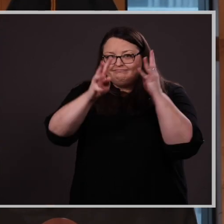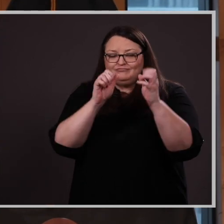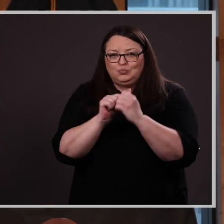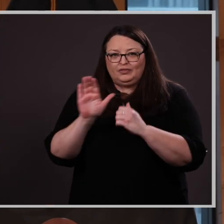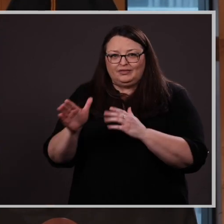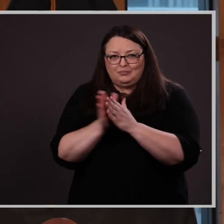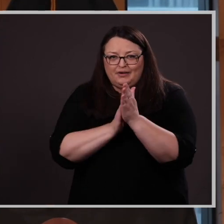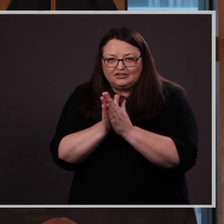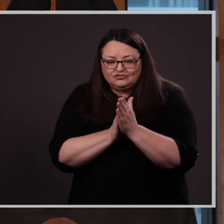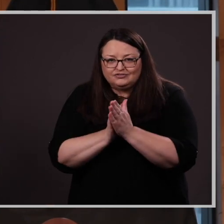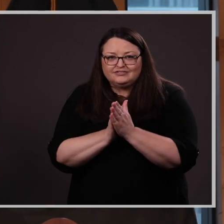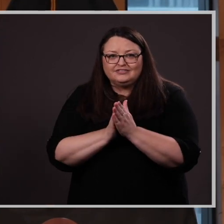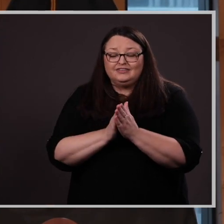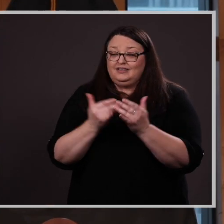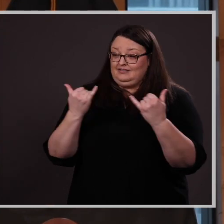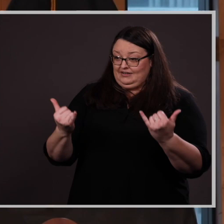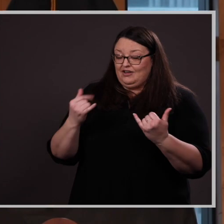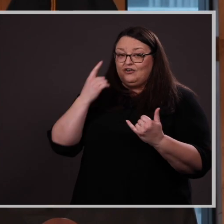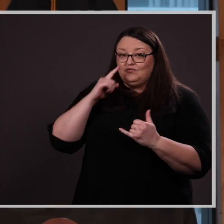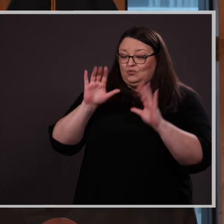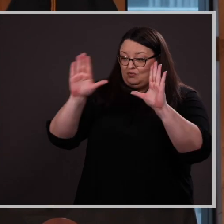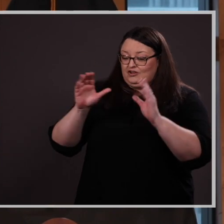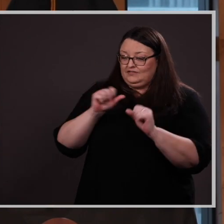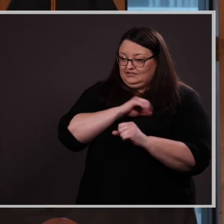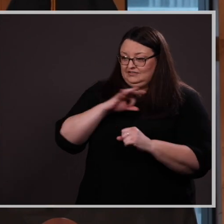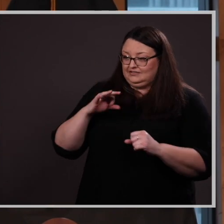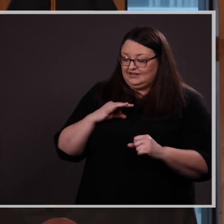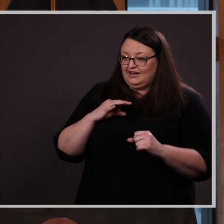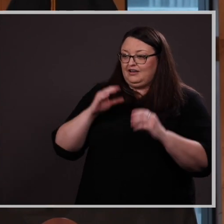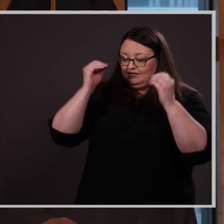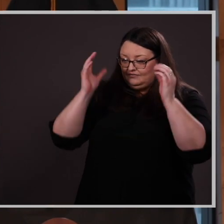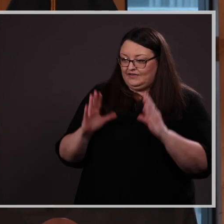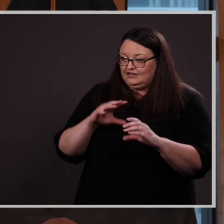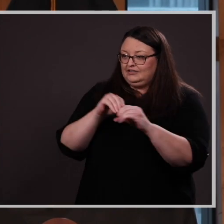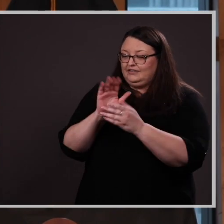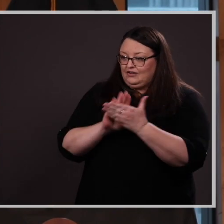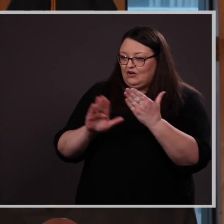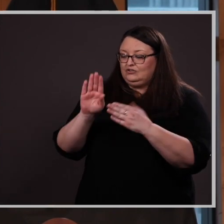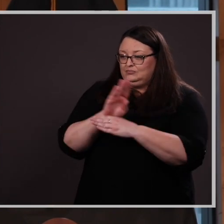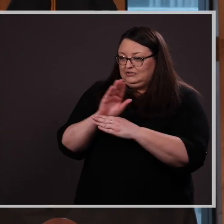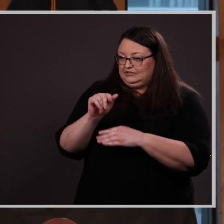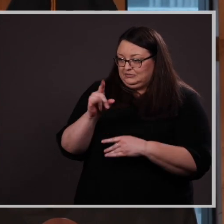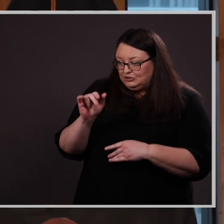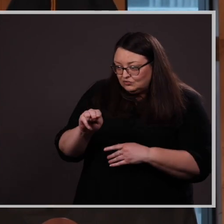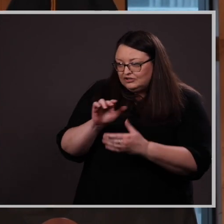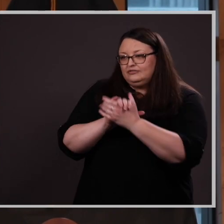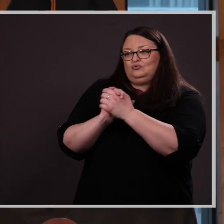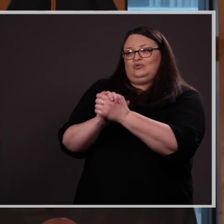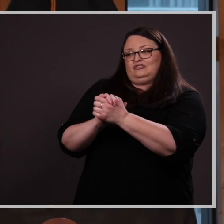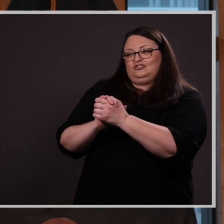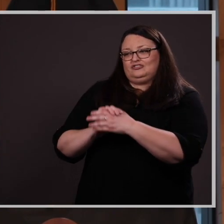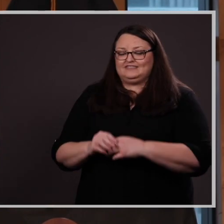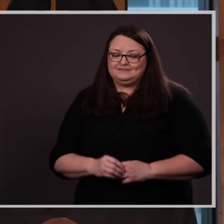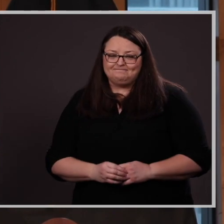Katie, on behalf of the wonderful faculty and staff of the College of Business Administration, Congratultions!